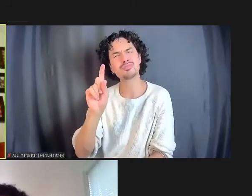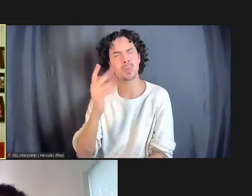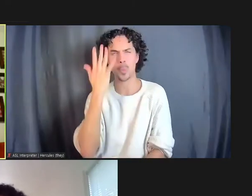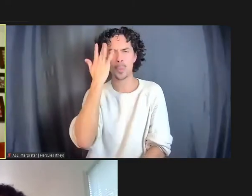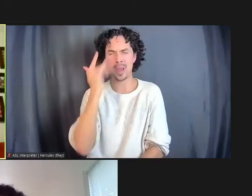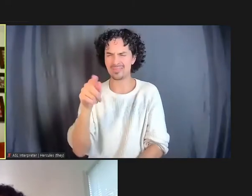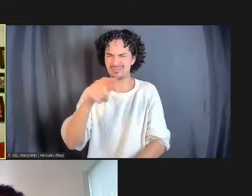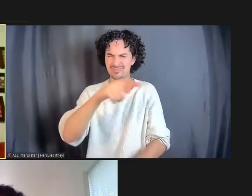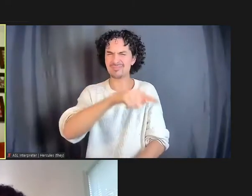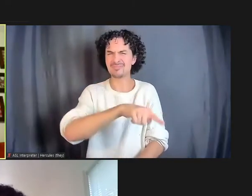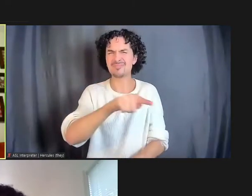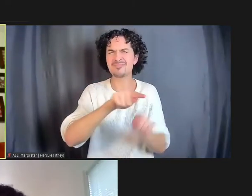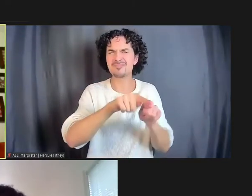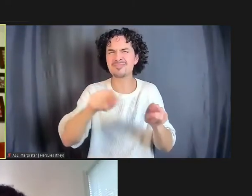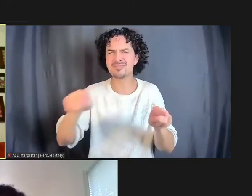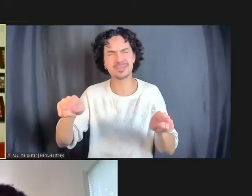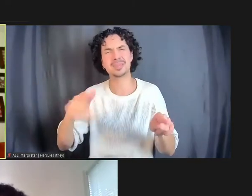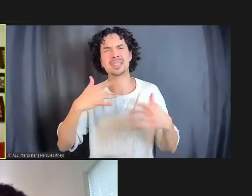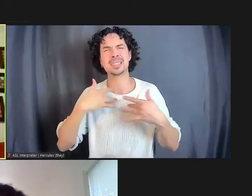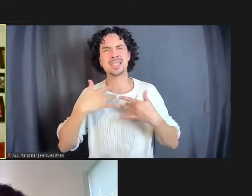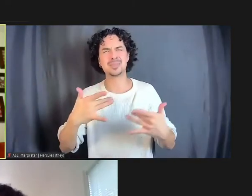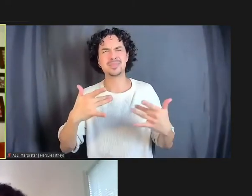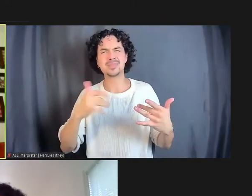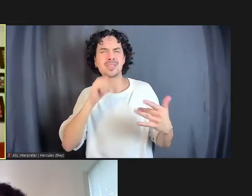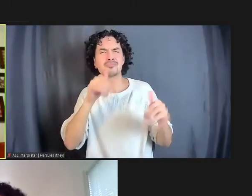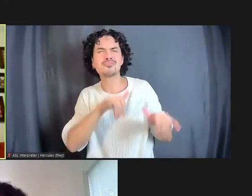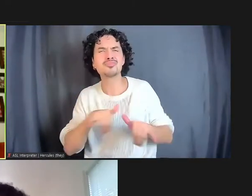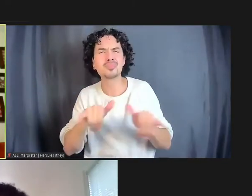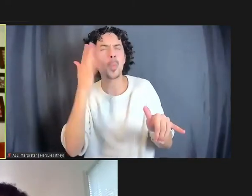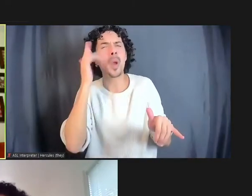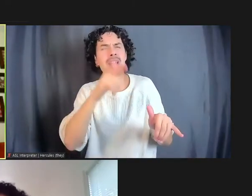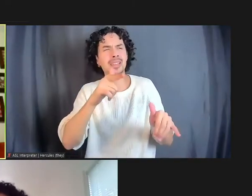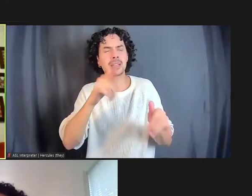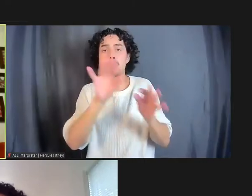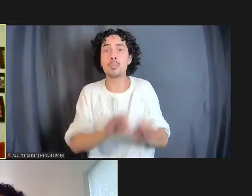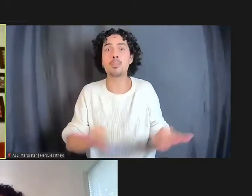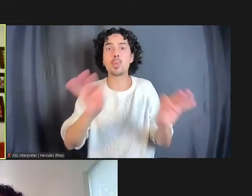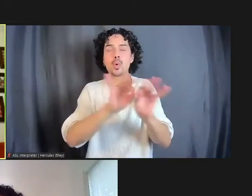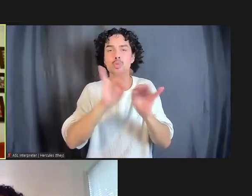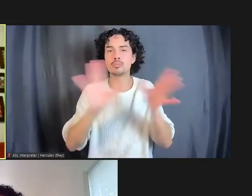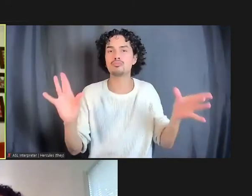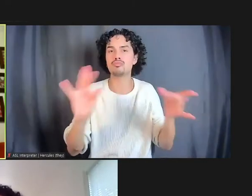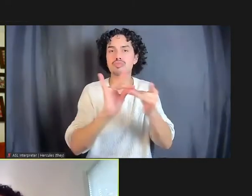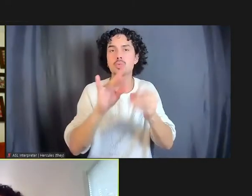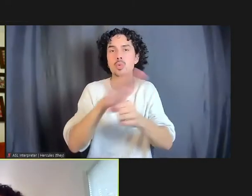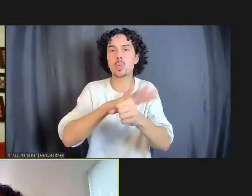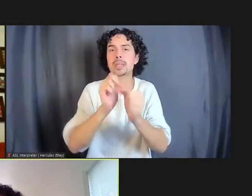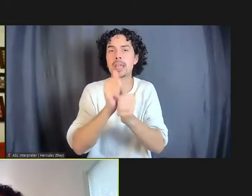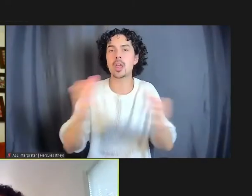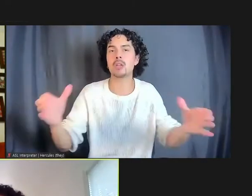aren't often together, and why is it important for them to be located together? Yeah, Prerana, that's a great question.